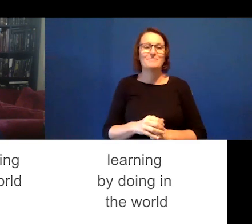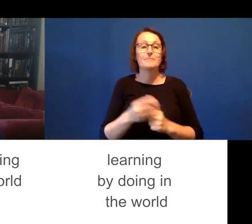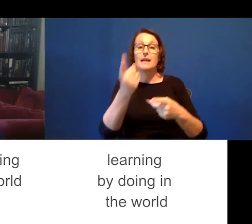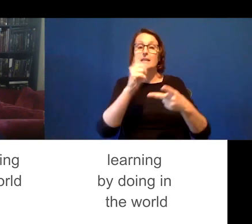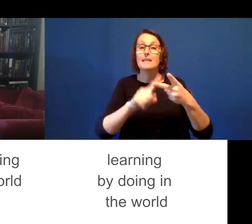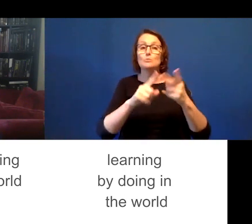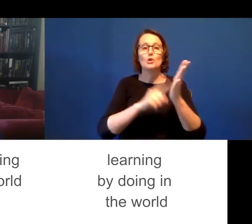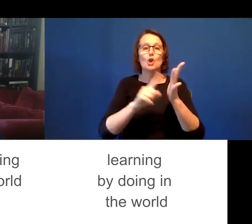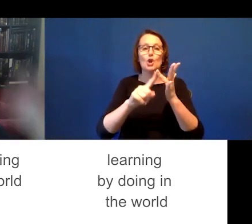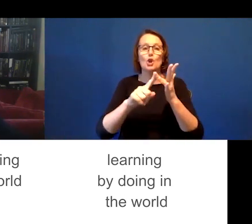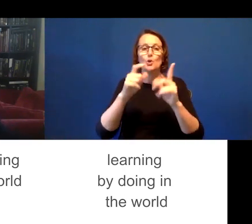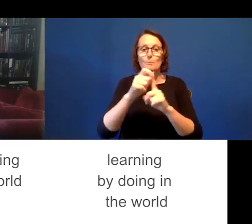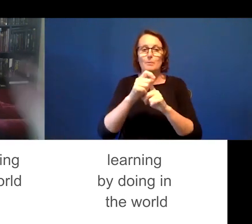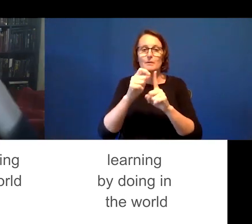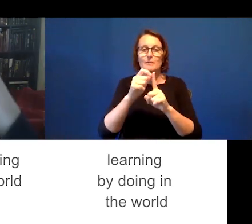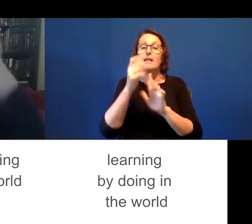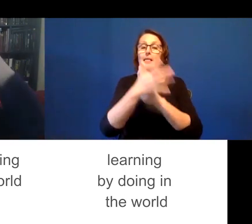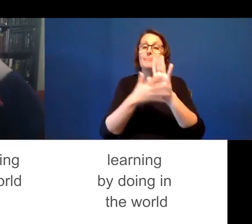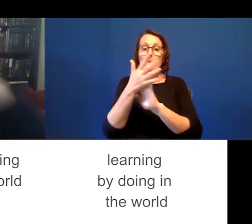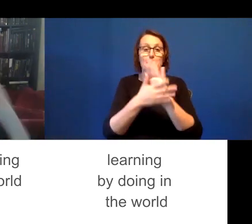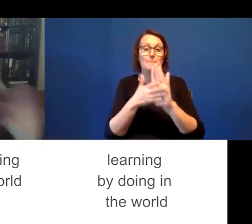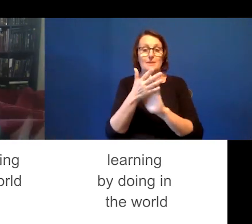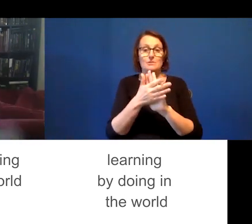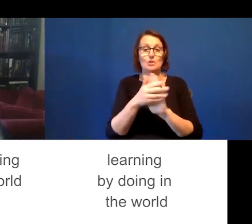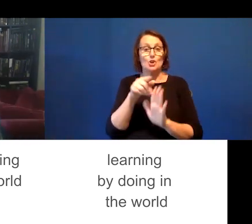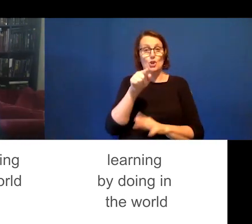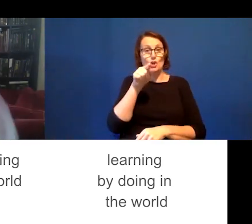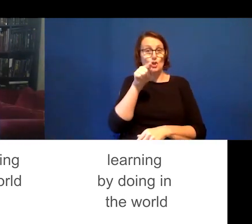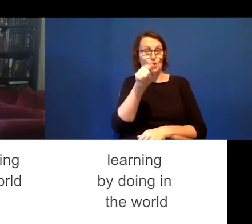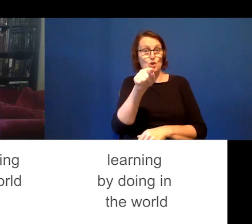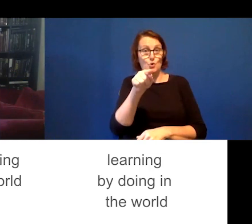A loop - a feedback loop is when you as a player, as an audience, have a